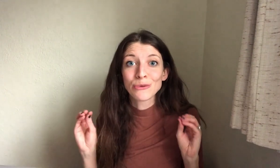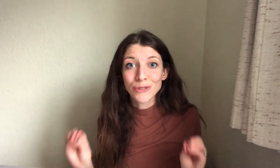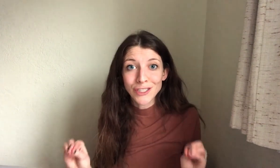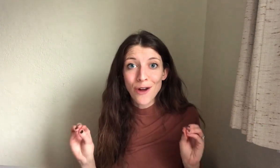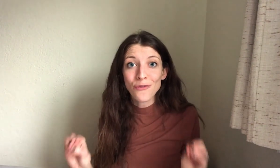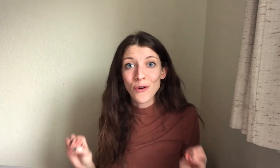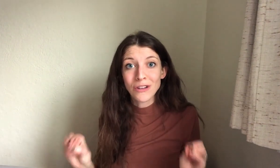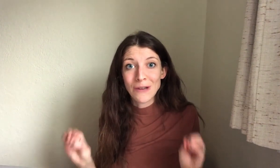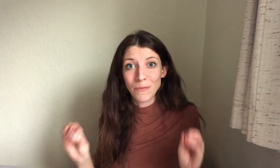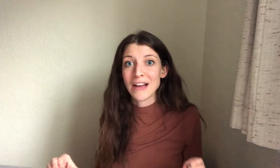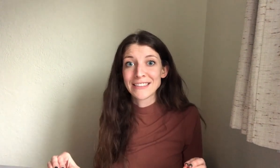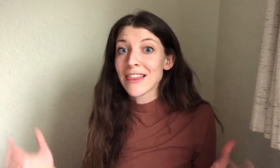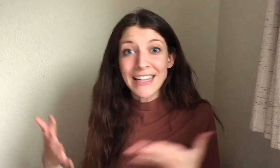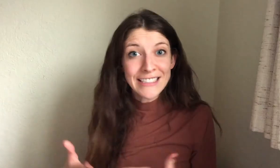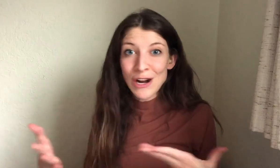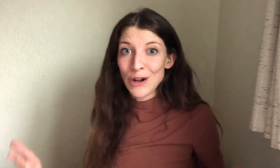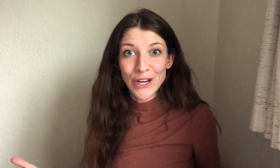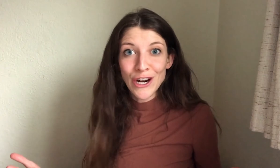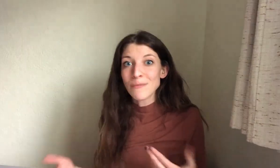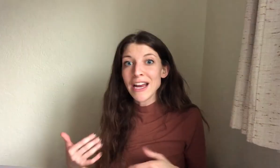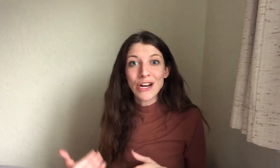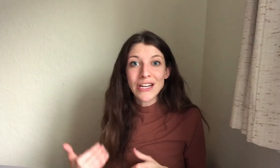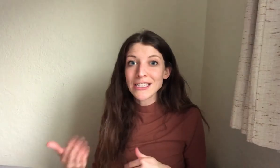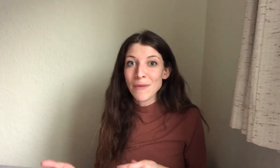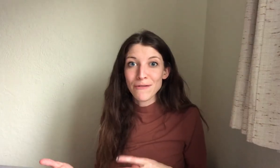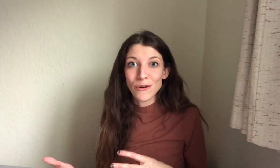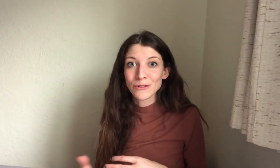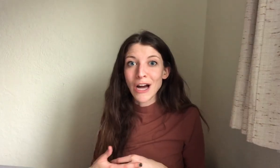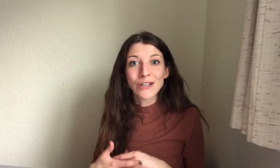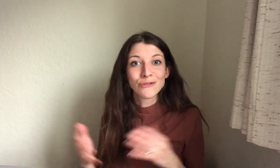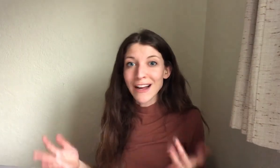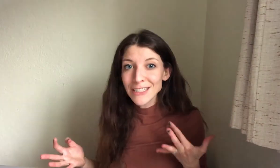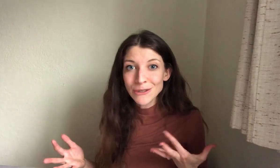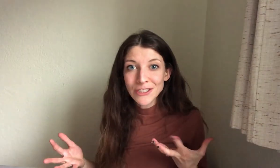the ReSound Phone Clip plus, like I said earlier, my hearing aids on my phone talk directly to each